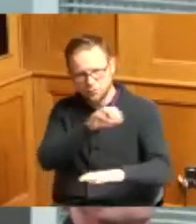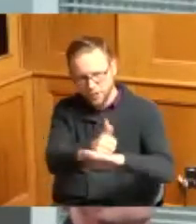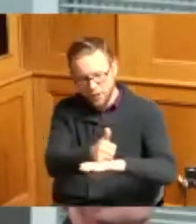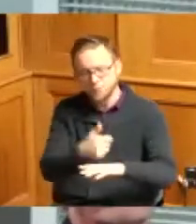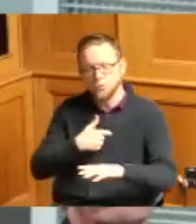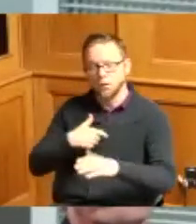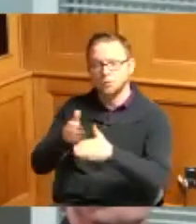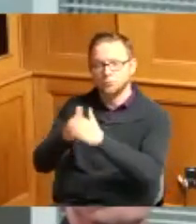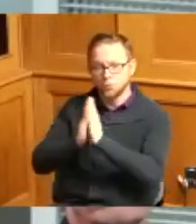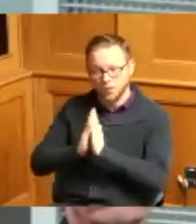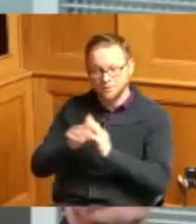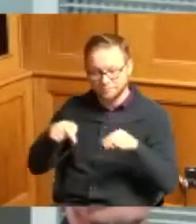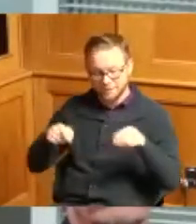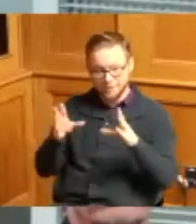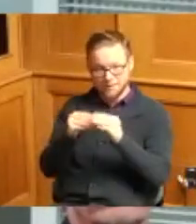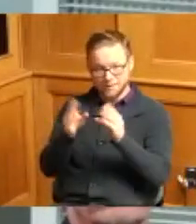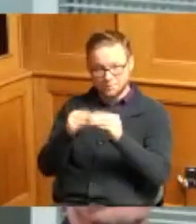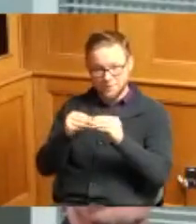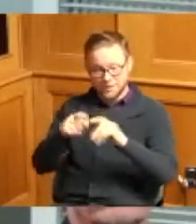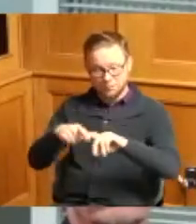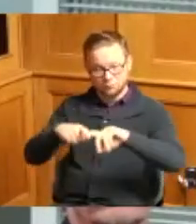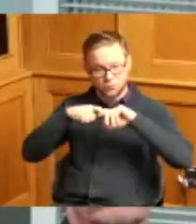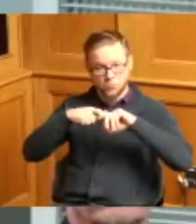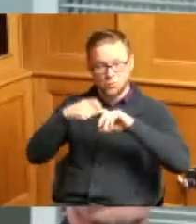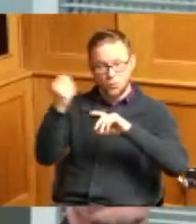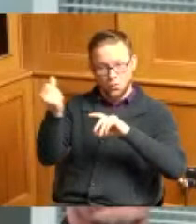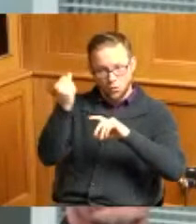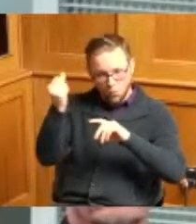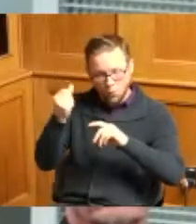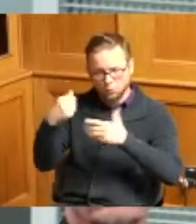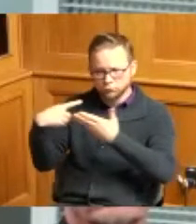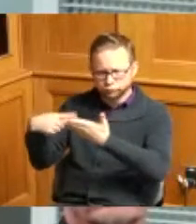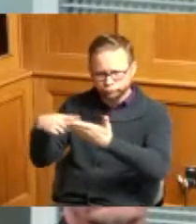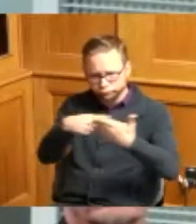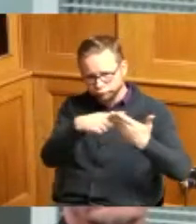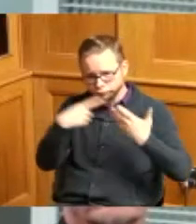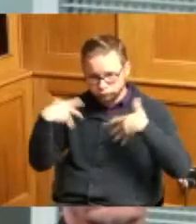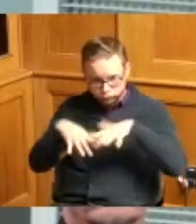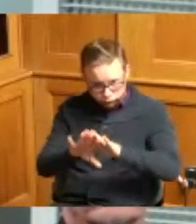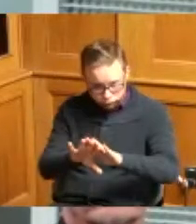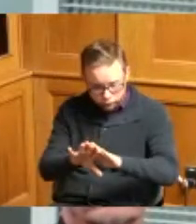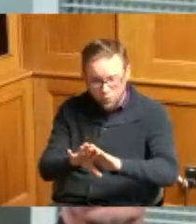hearing either be continued until this matter can be properly sorted out or the petition be